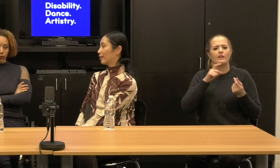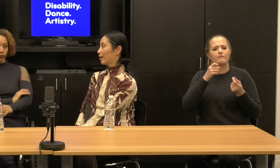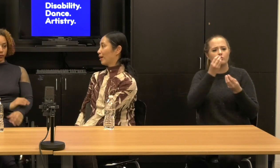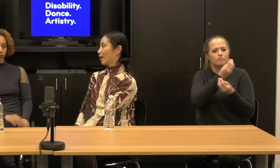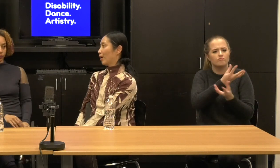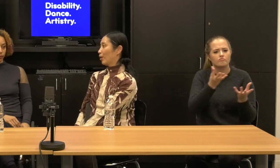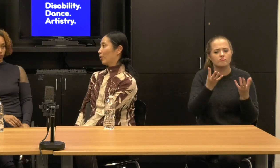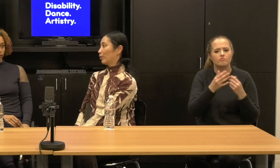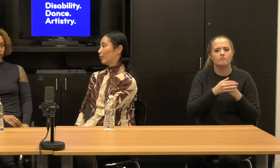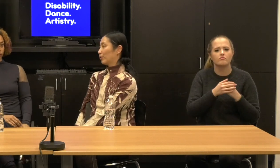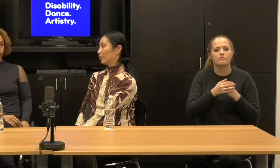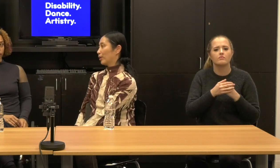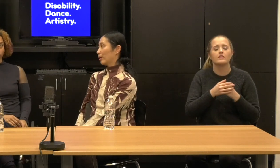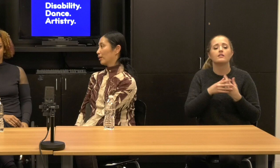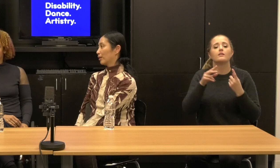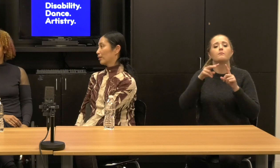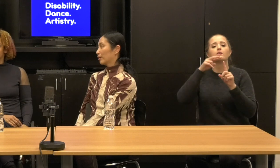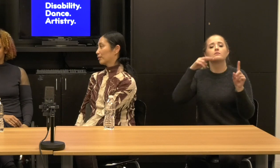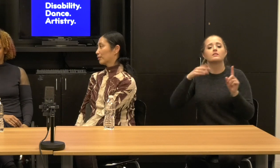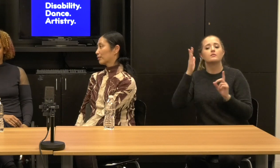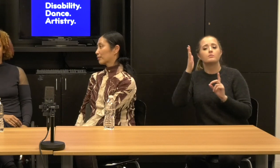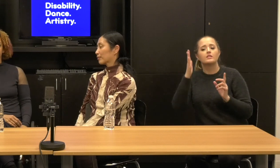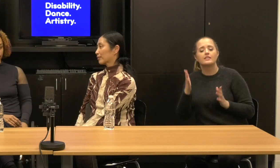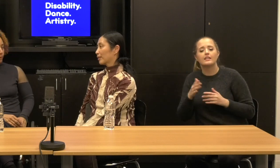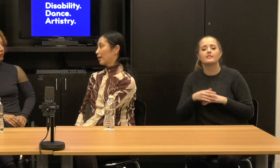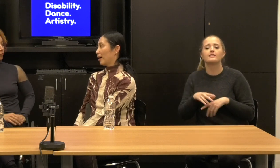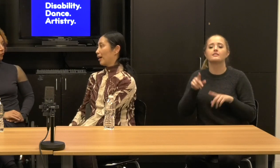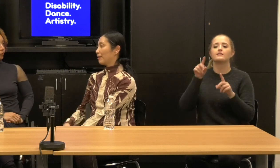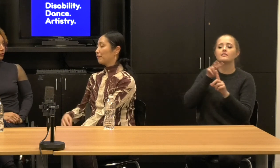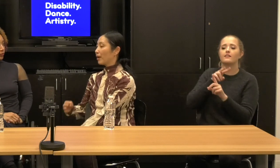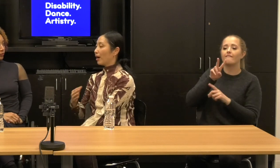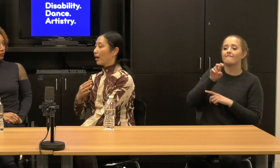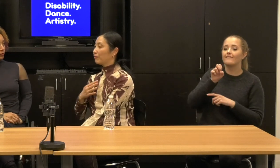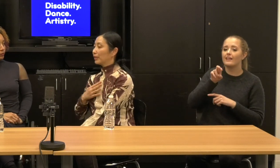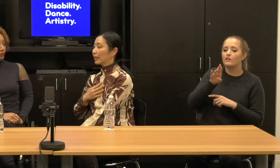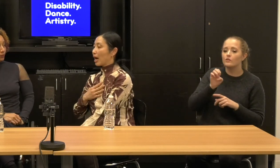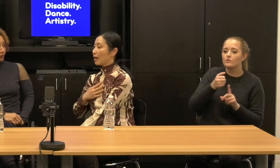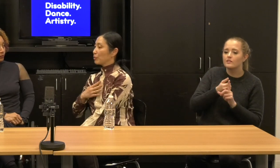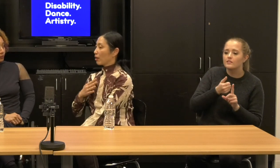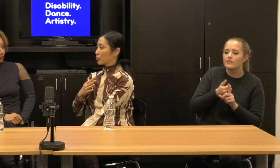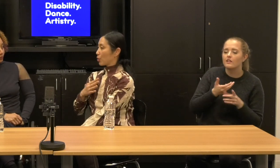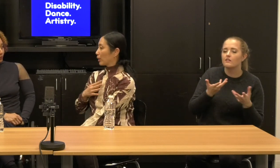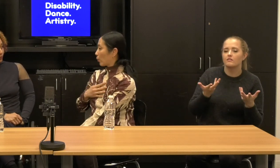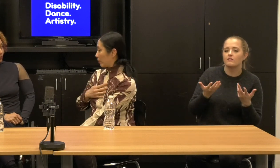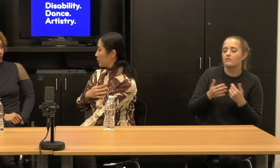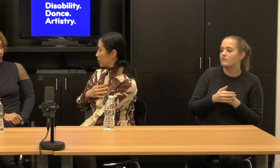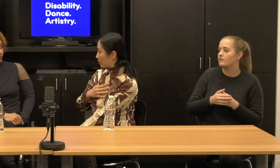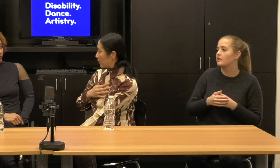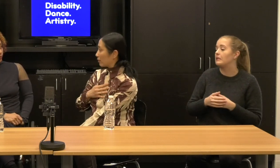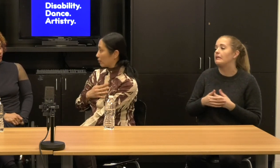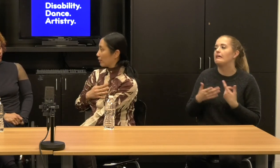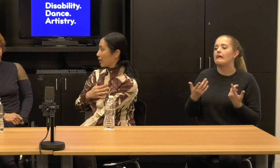you know, from the presenting side, from one side, from that, from the side, Janet: I feel like I'm not so equipped to speak on that.